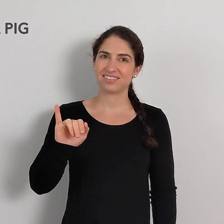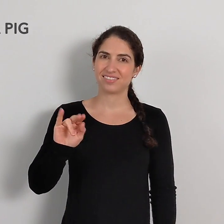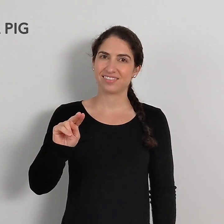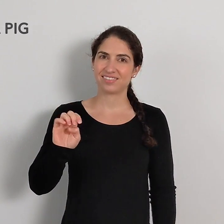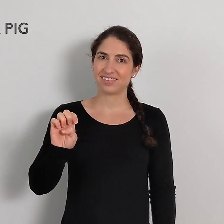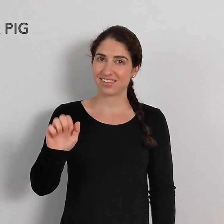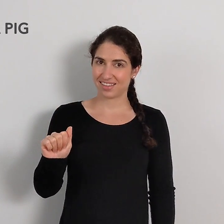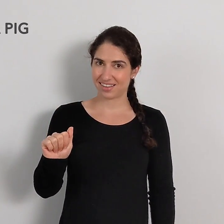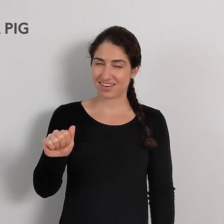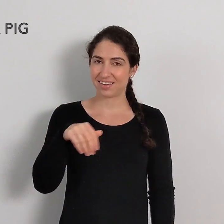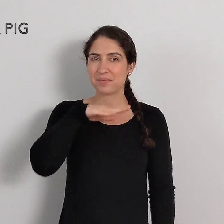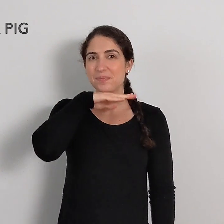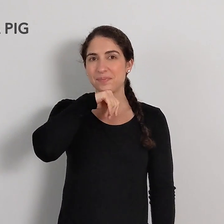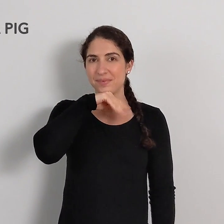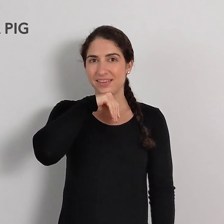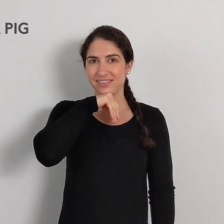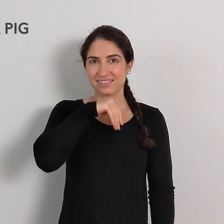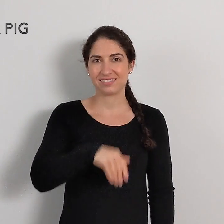GUINEA PIG.